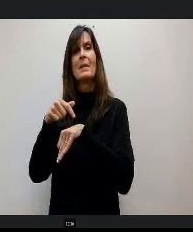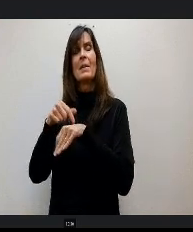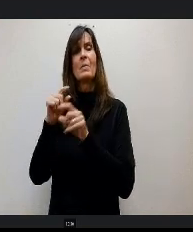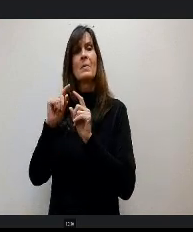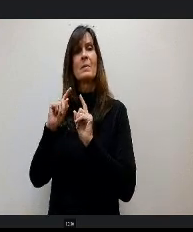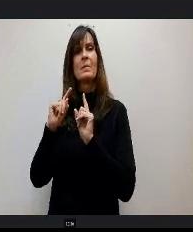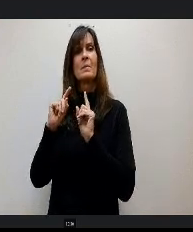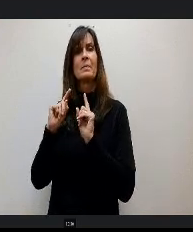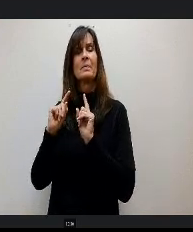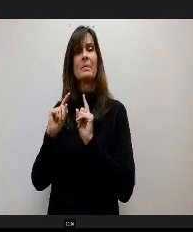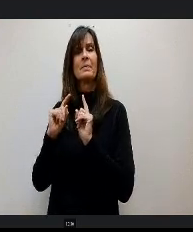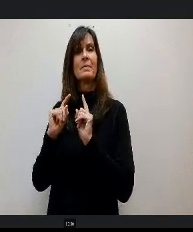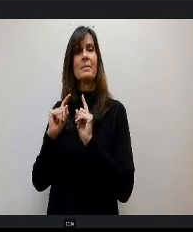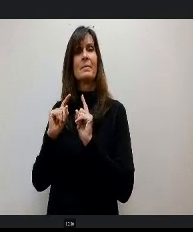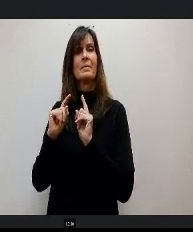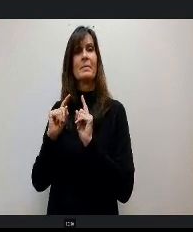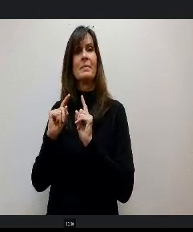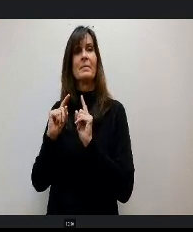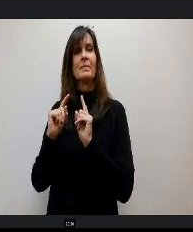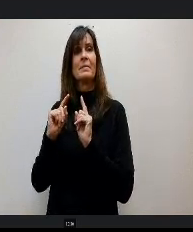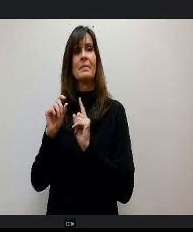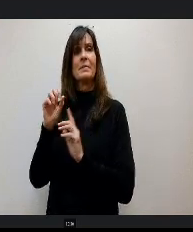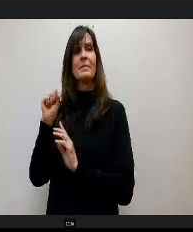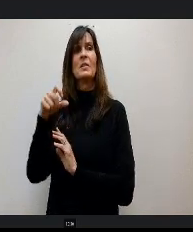Foundation and we have guest speakers